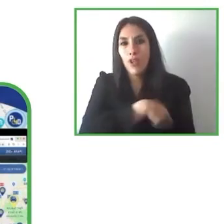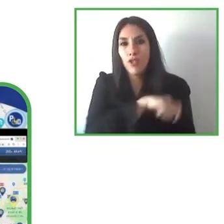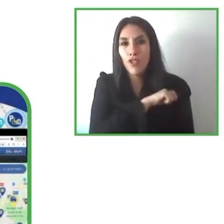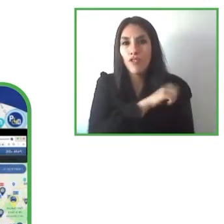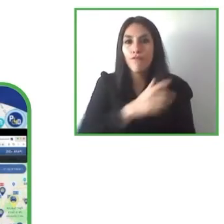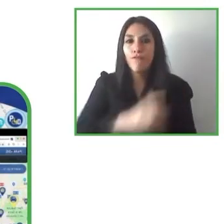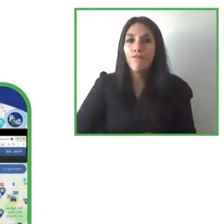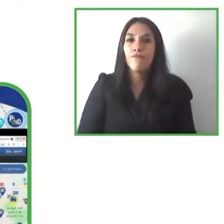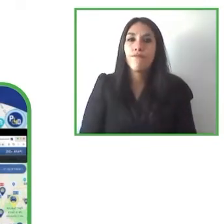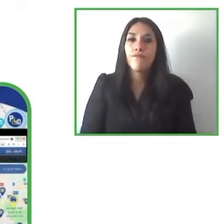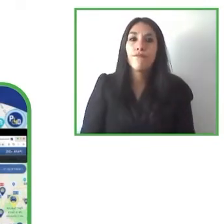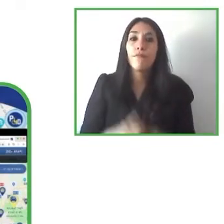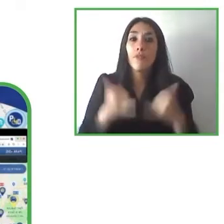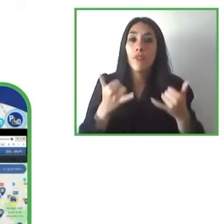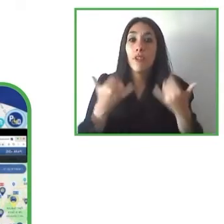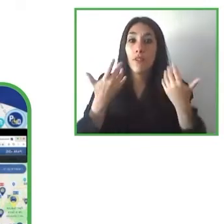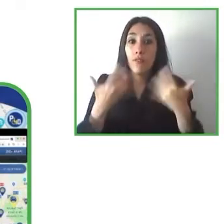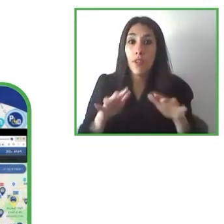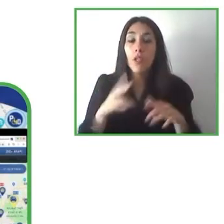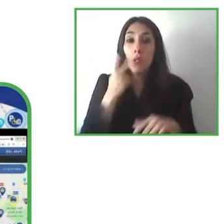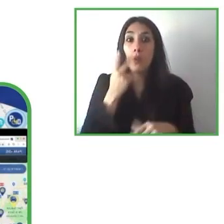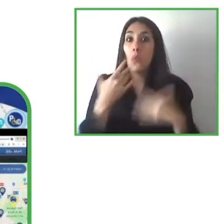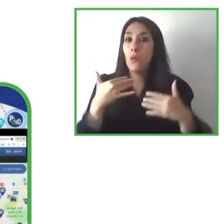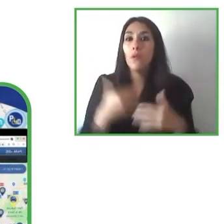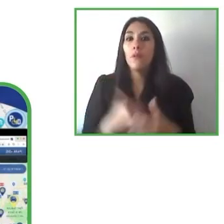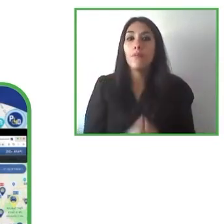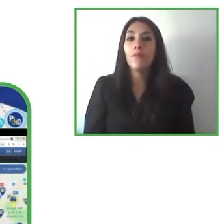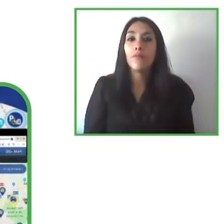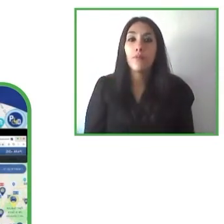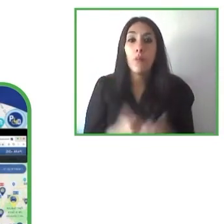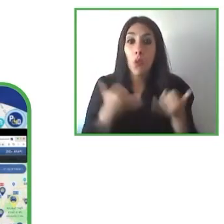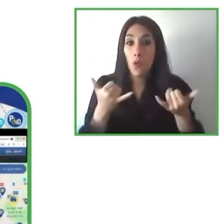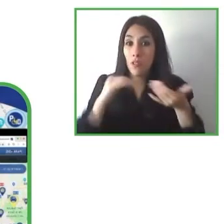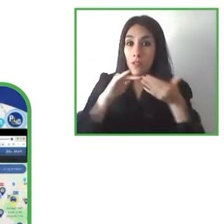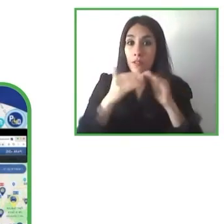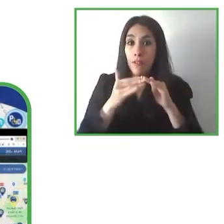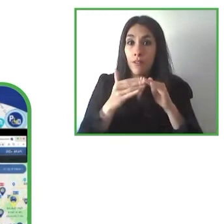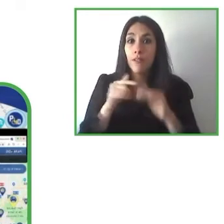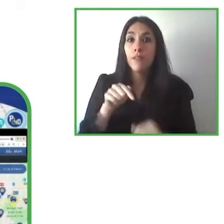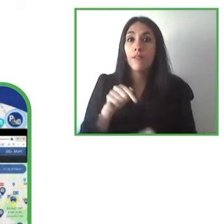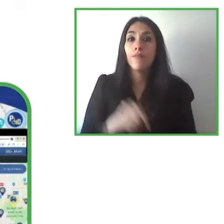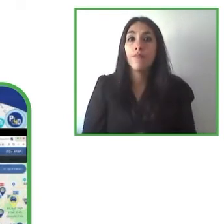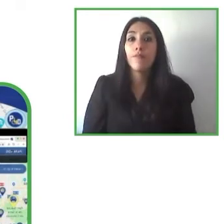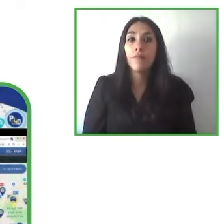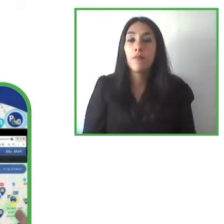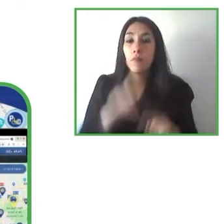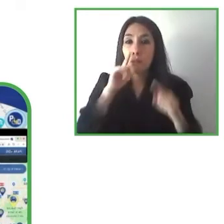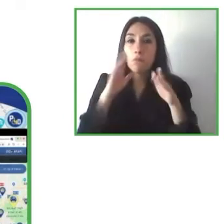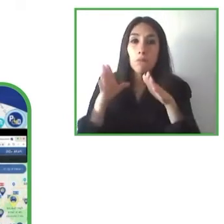Statistics Institute of Spain it's different to have an urban city and